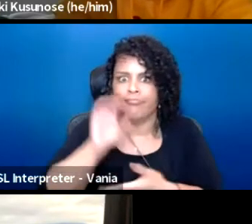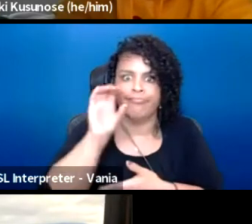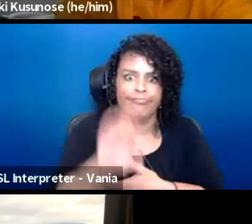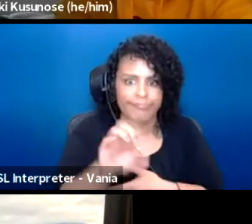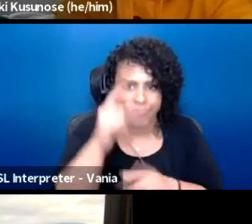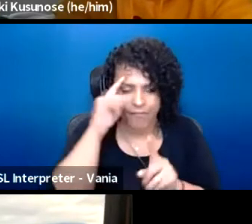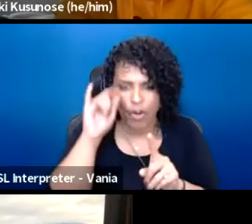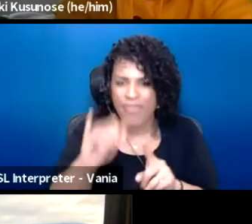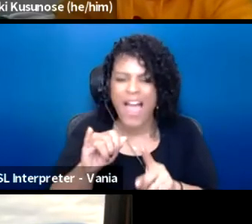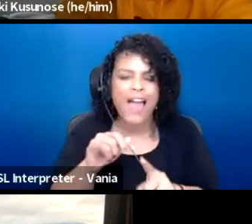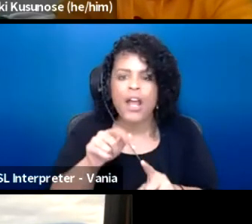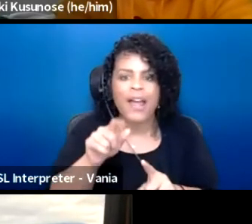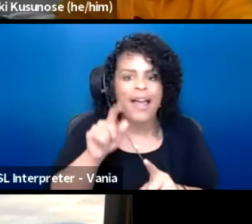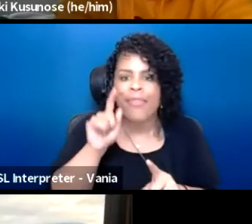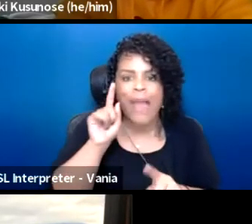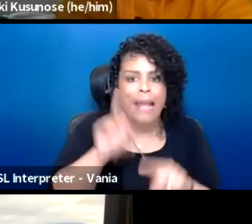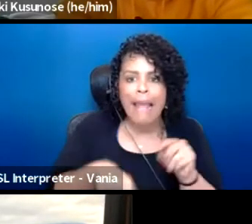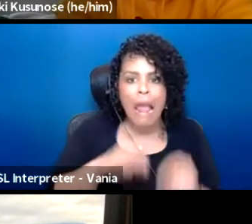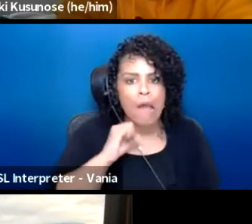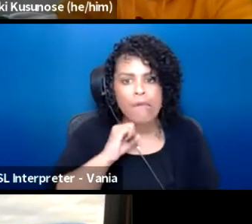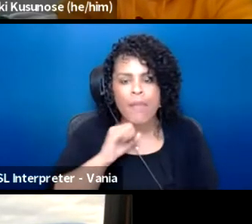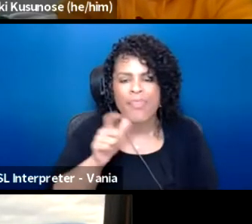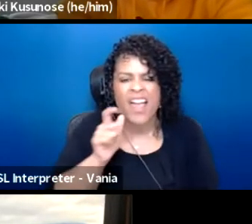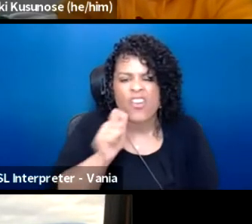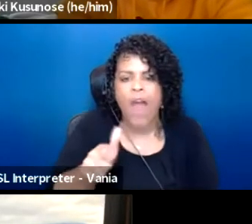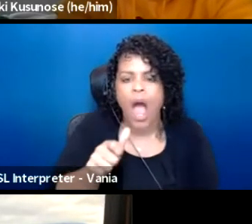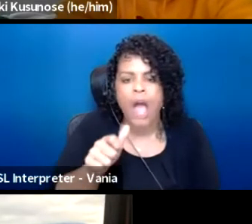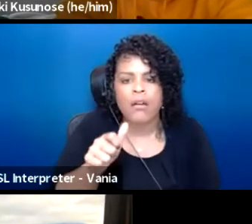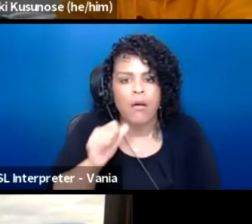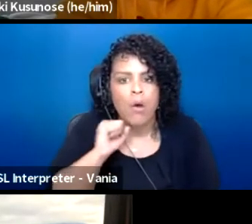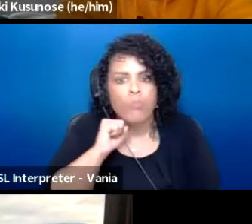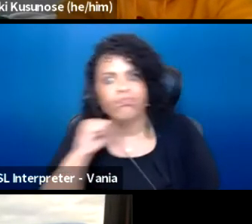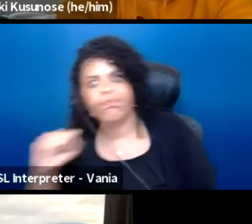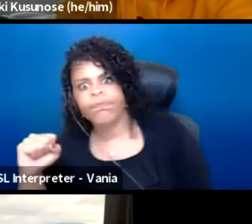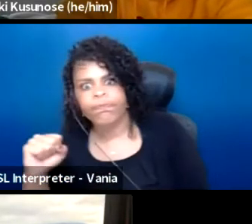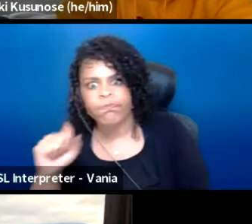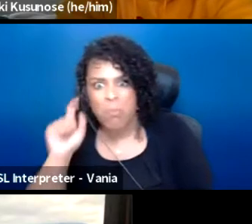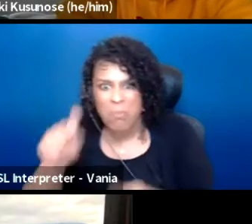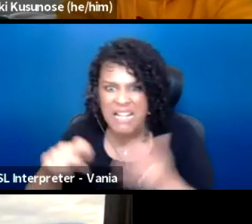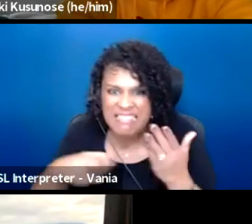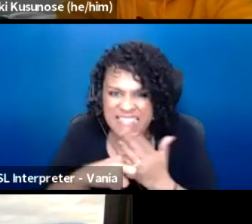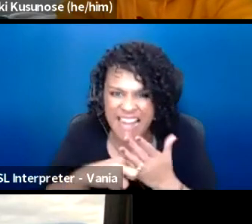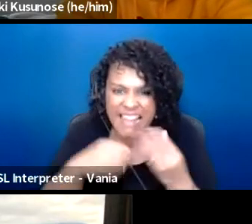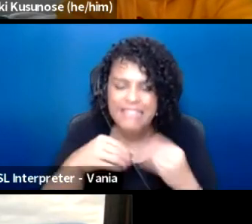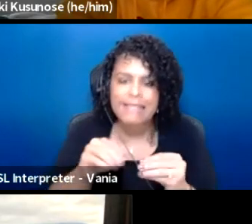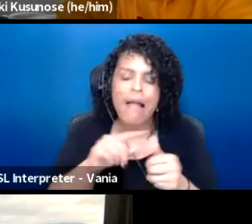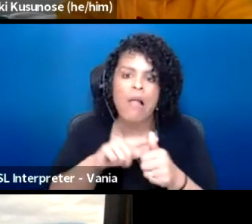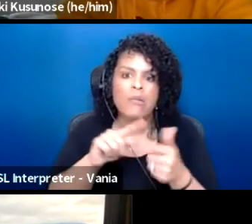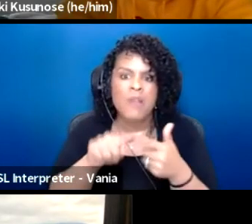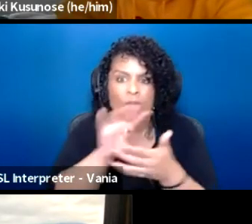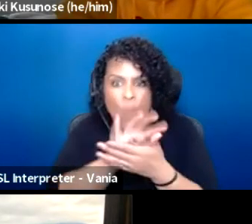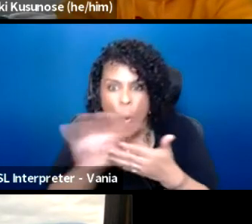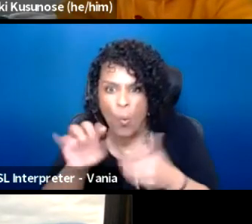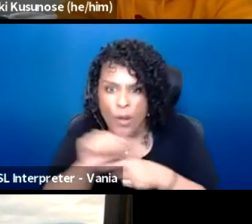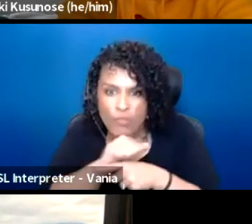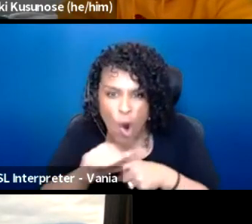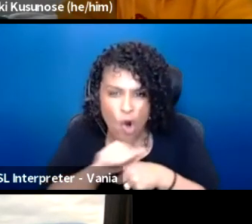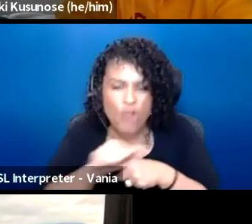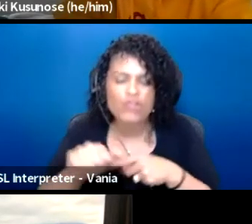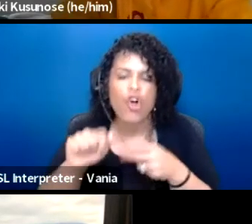by ticket sales, they're not bound by four week rehearsal periods and they can create a lot more